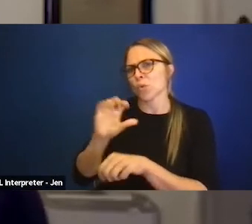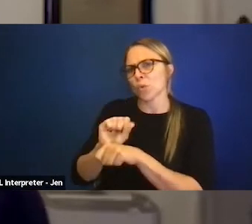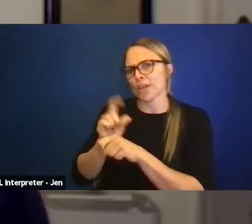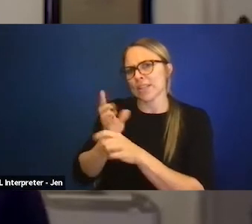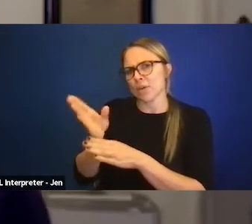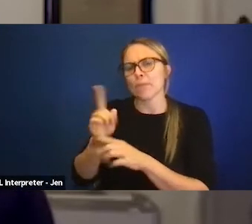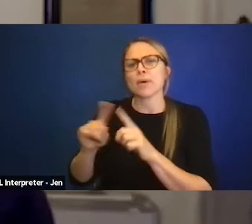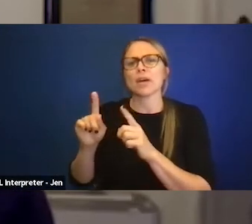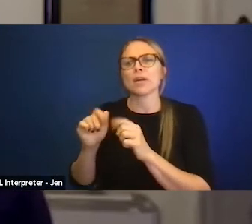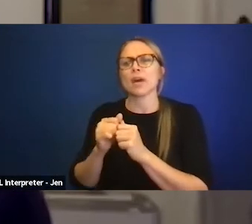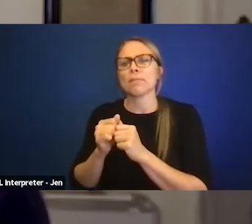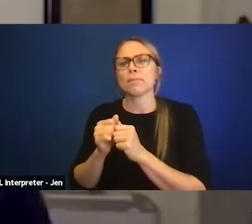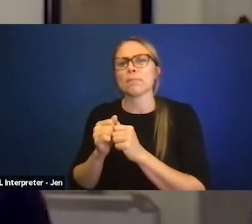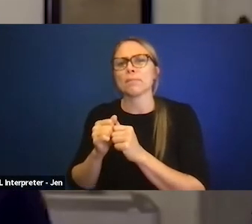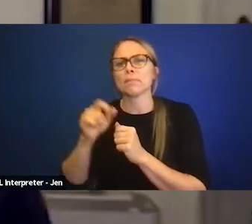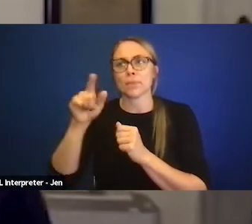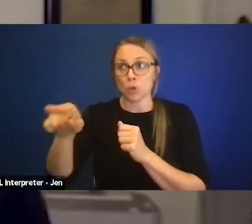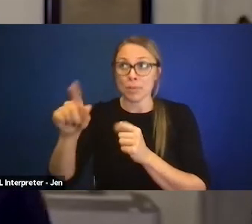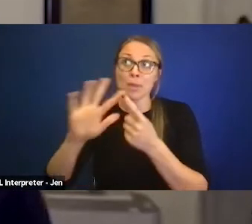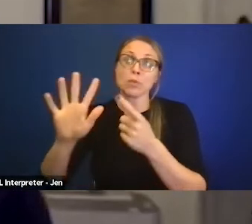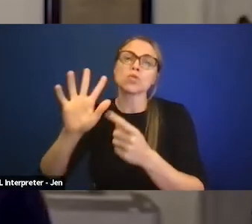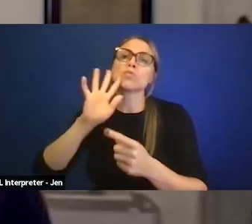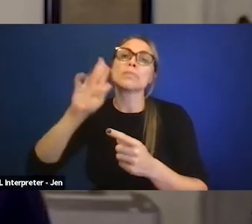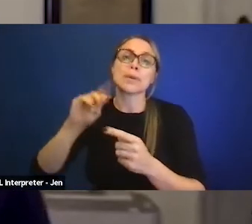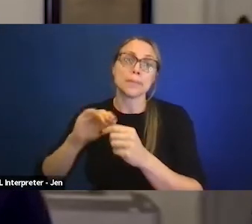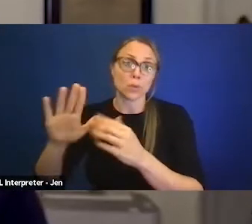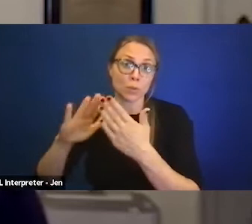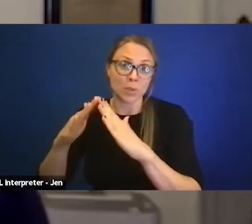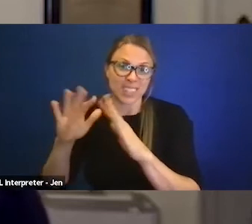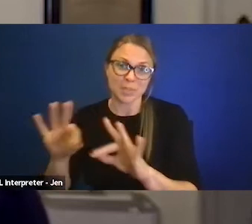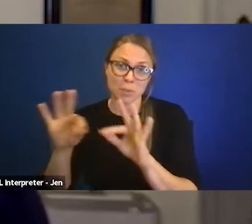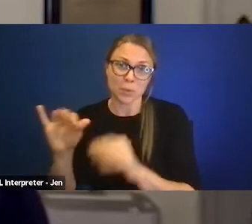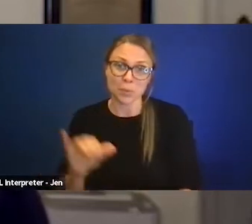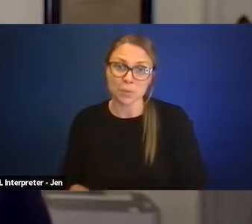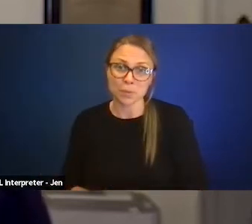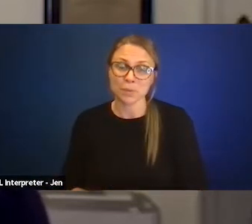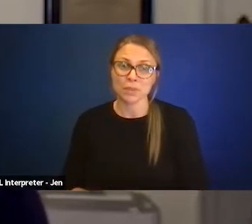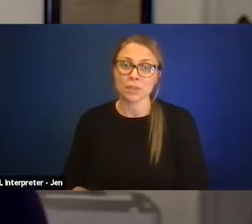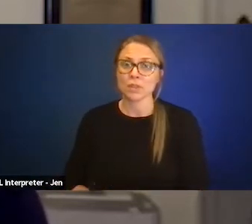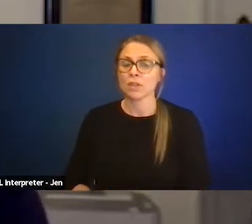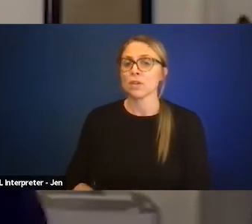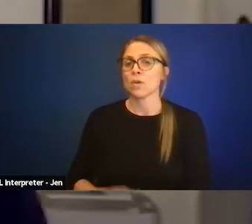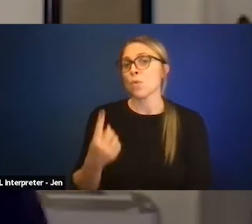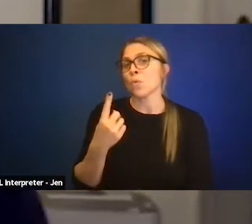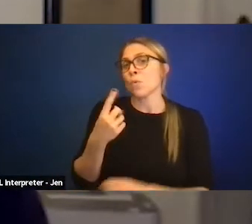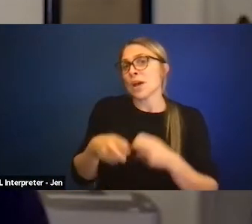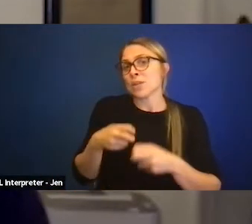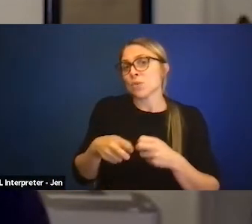but in the community I think is important. And I think one of the issues is, you know, if you don't have,